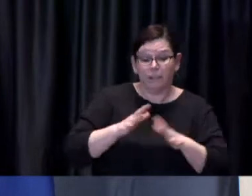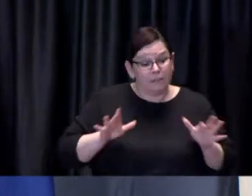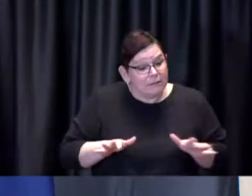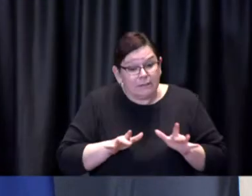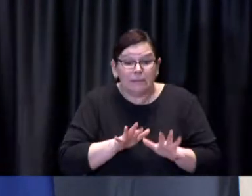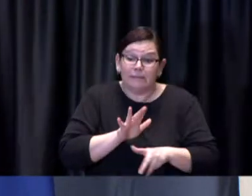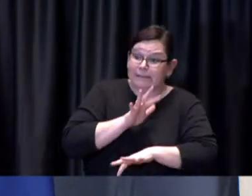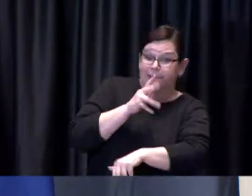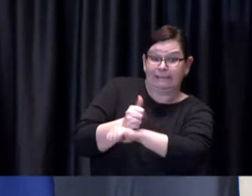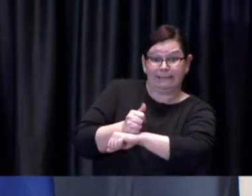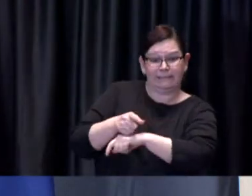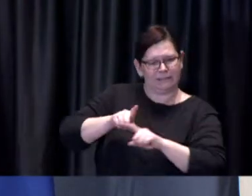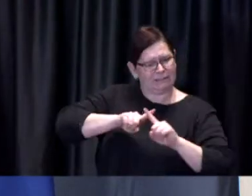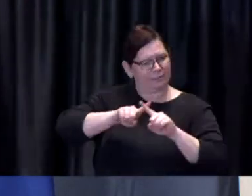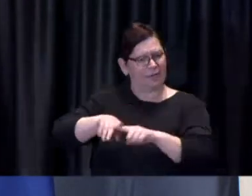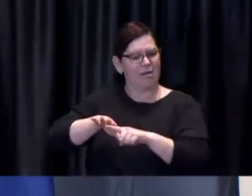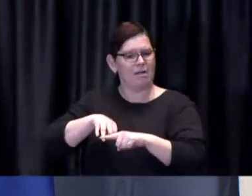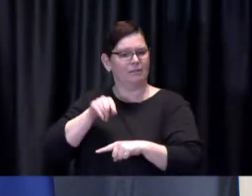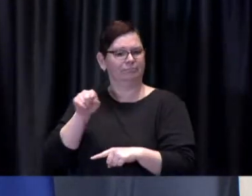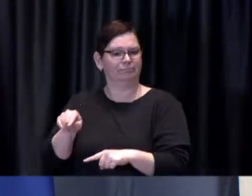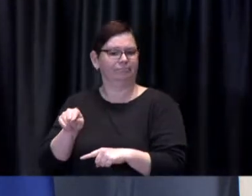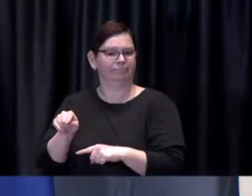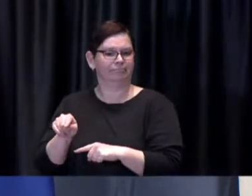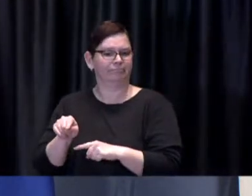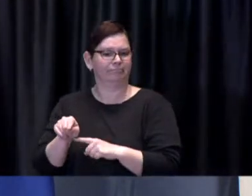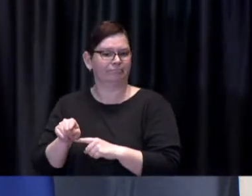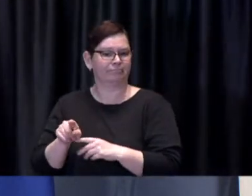being available and our ability to move it in a timely manner.